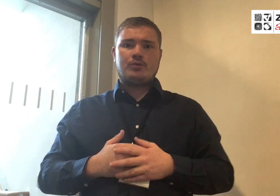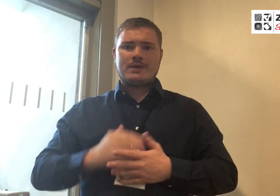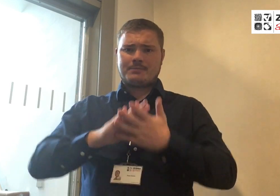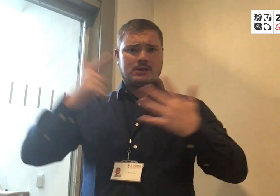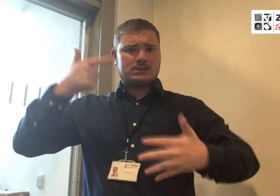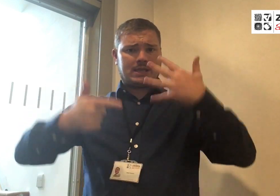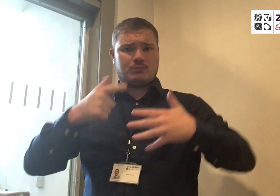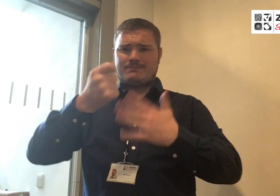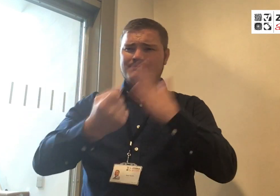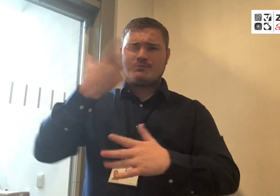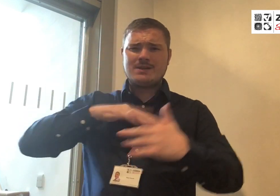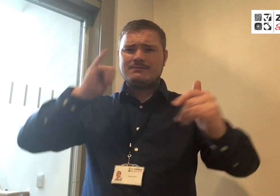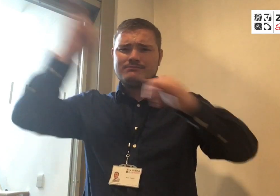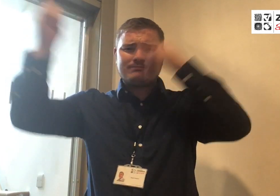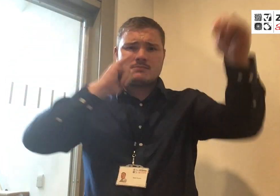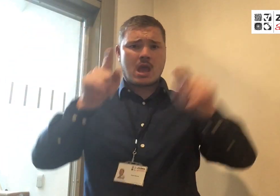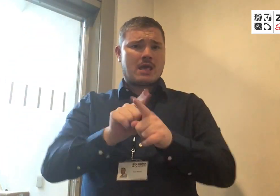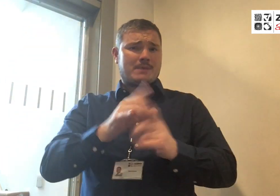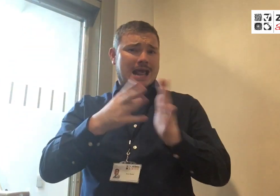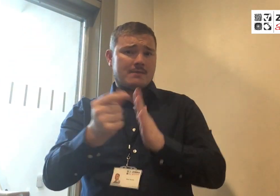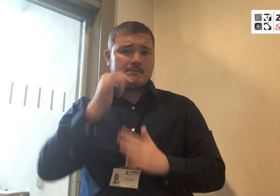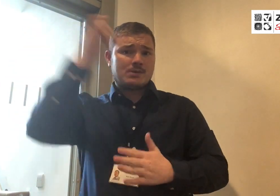who will be talking about their video relay service, which allows you to call various places,